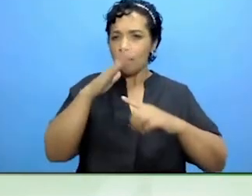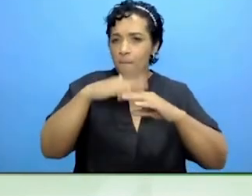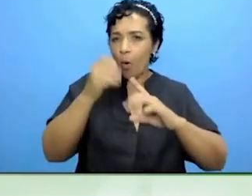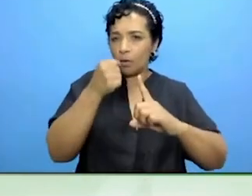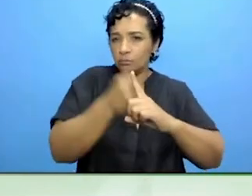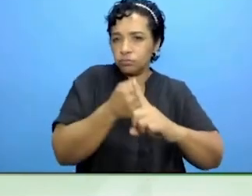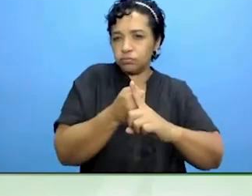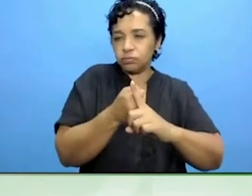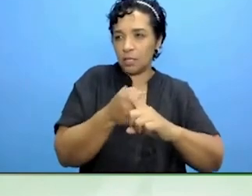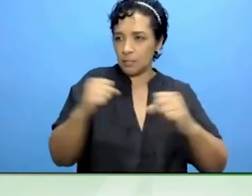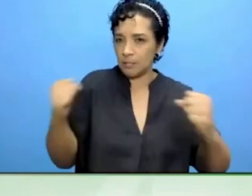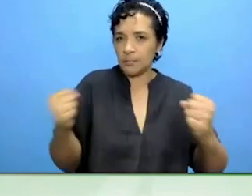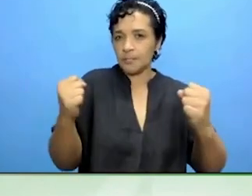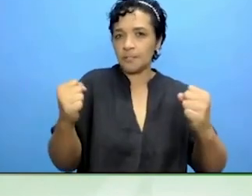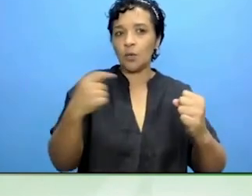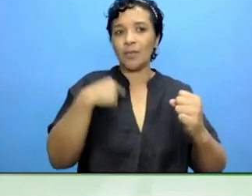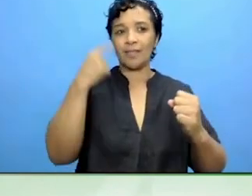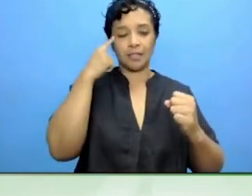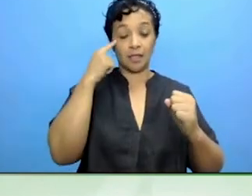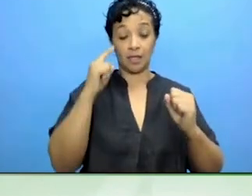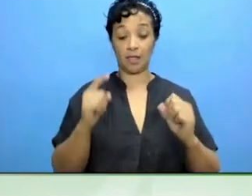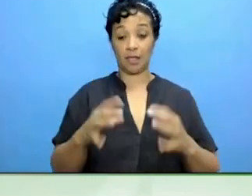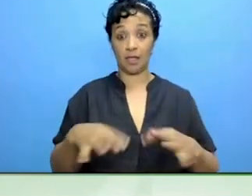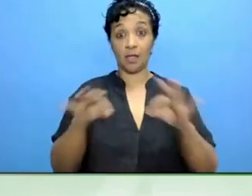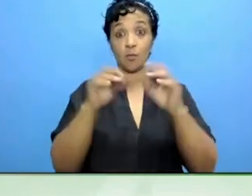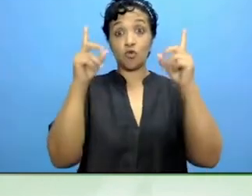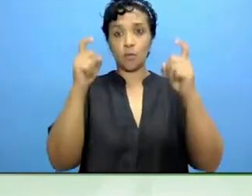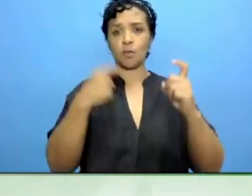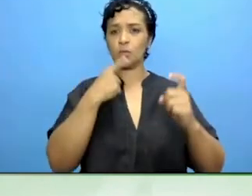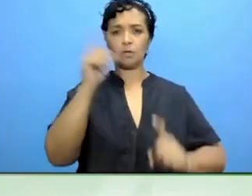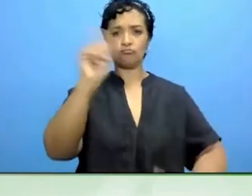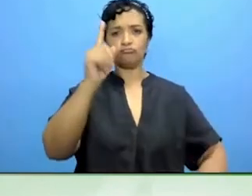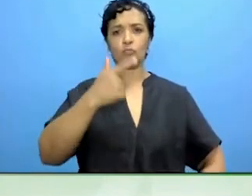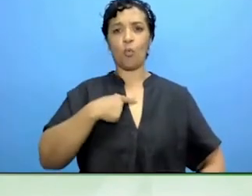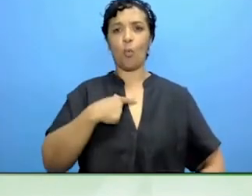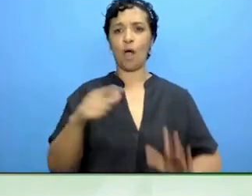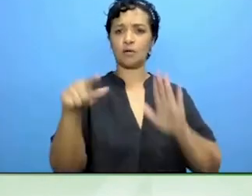important topics, cover regulation? It is difficult.